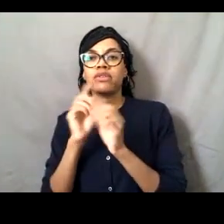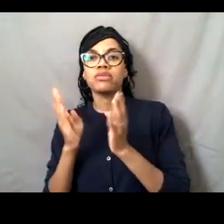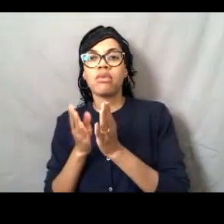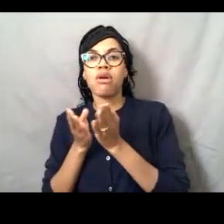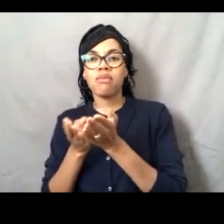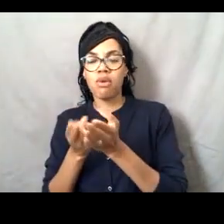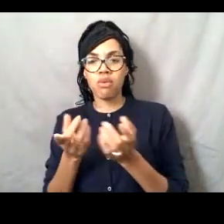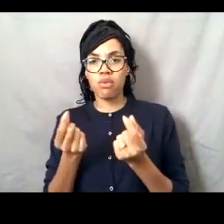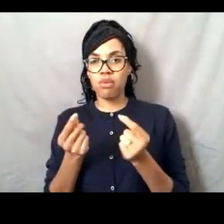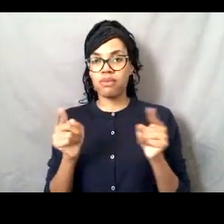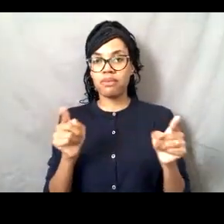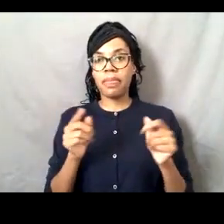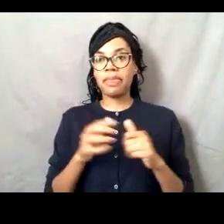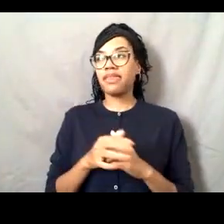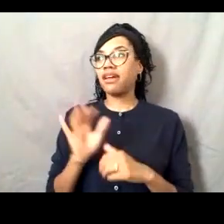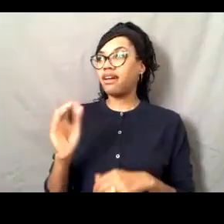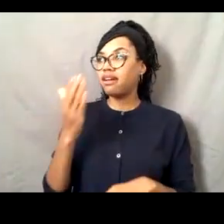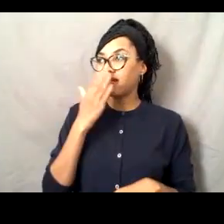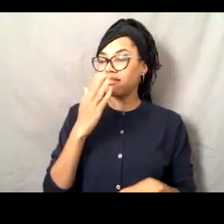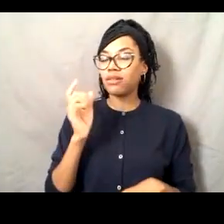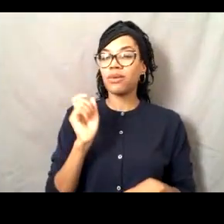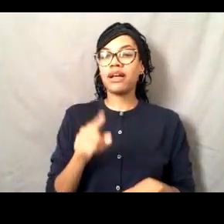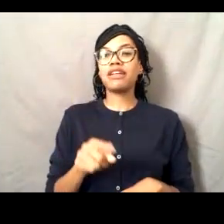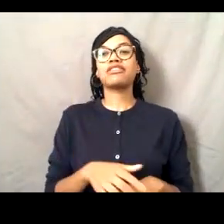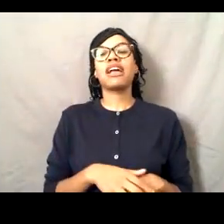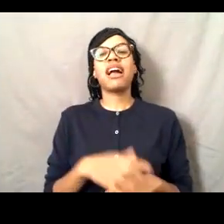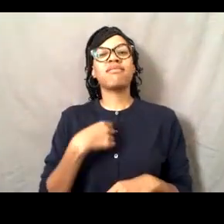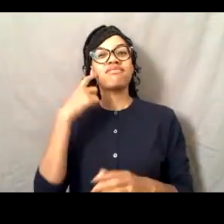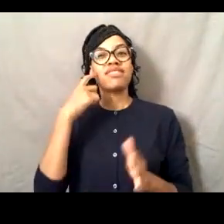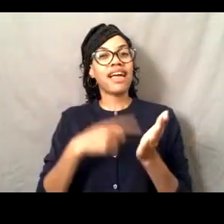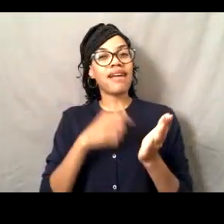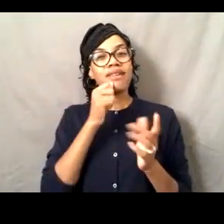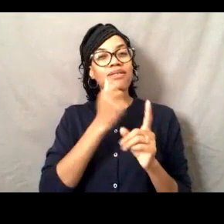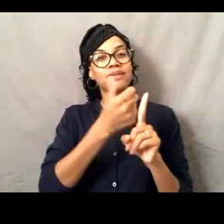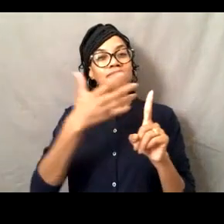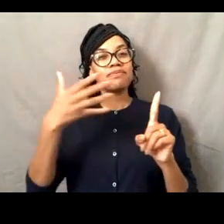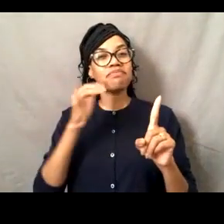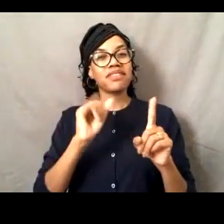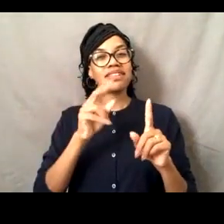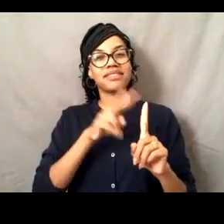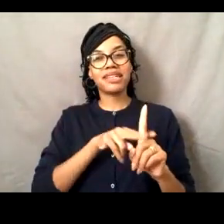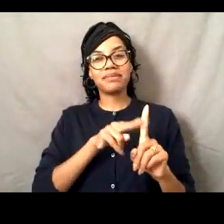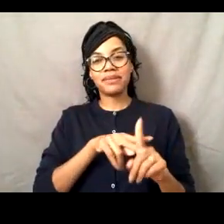And I realized I didn't really talk about that assignment. My role at the Small Boat Program